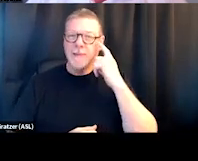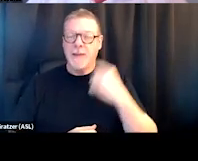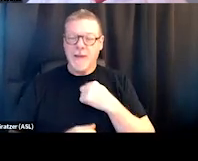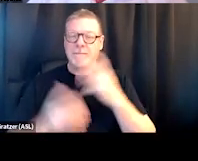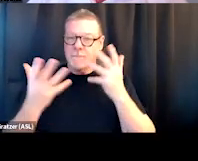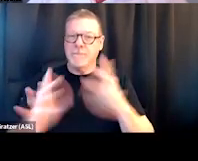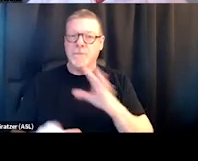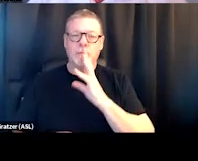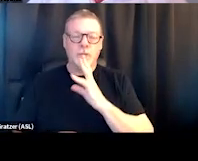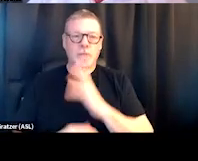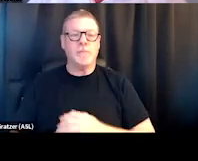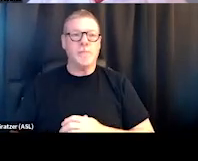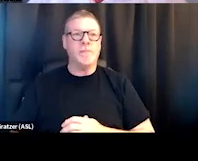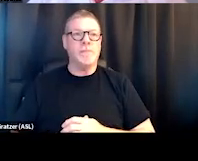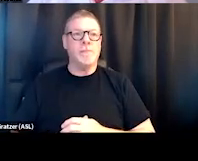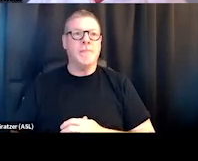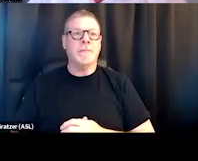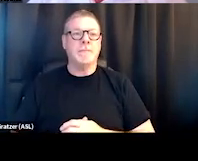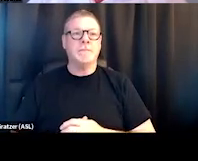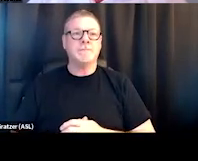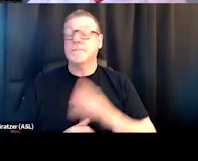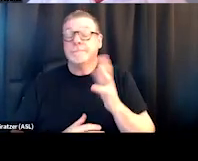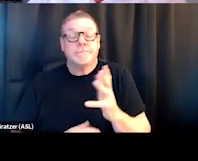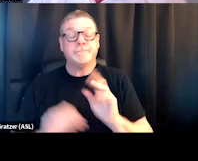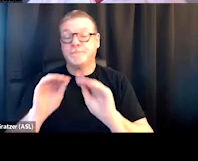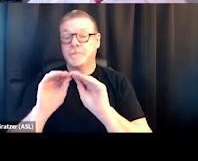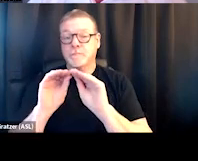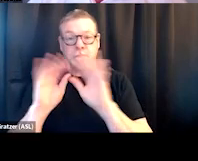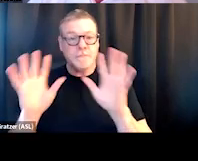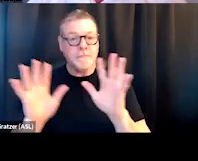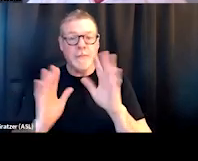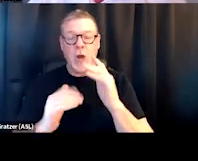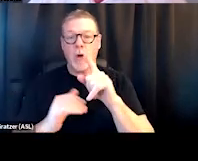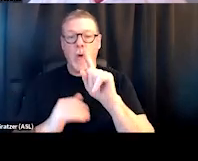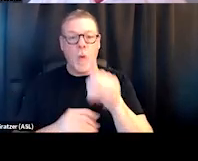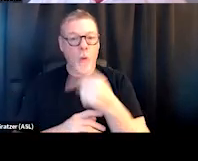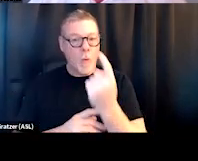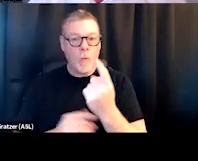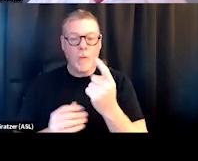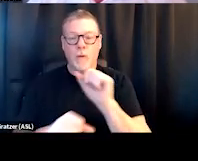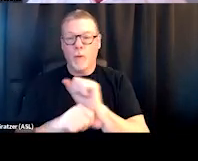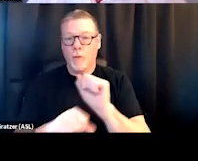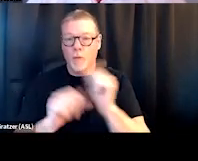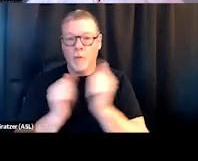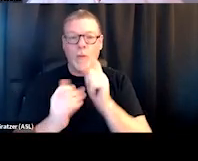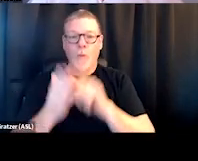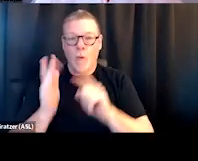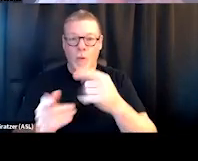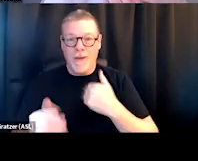you know, obviously you can only work with what you have to work with. A lot of rural communities